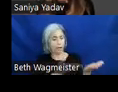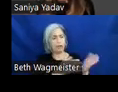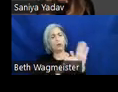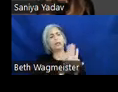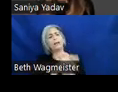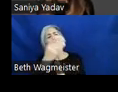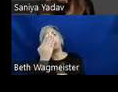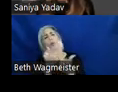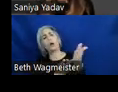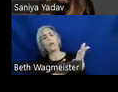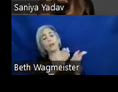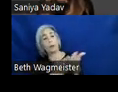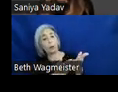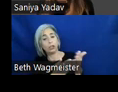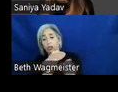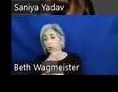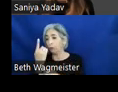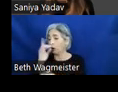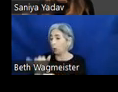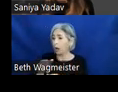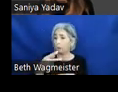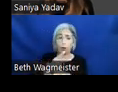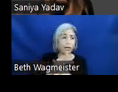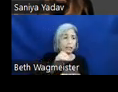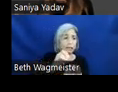what is used for, which product it is if he canning so that we can see the scenario it